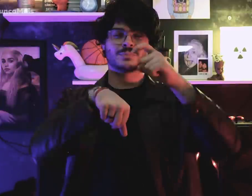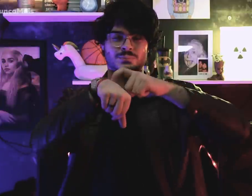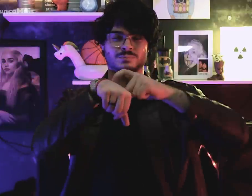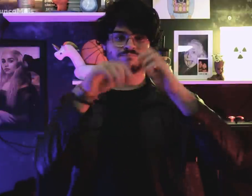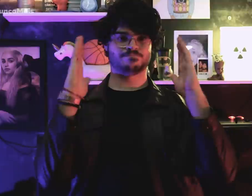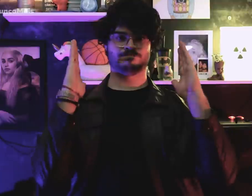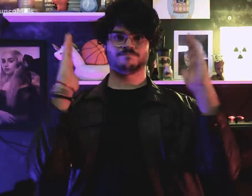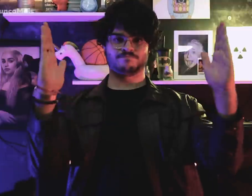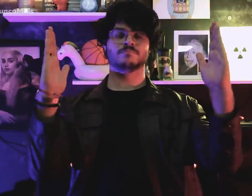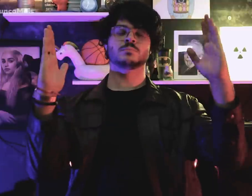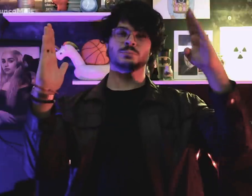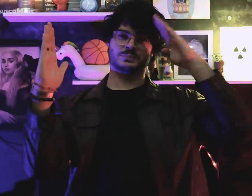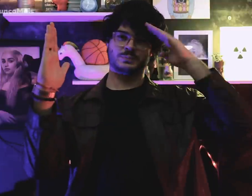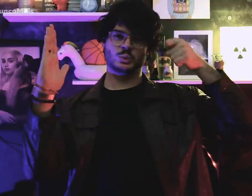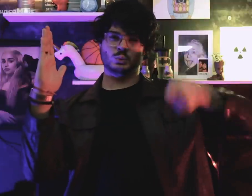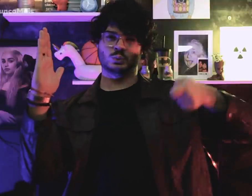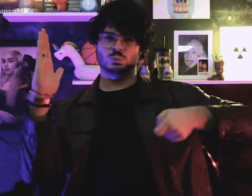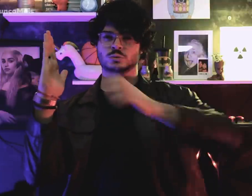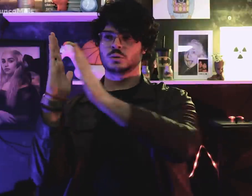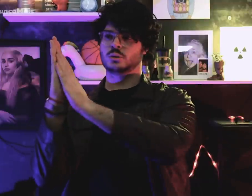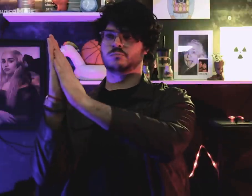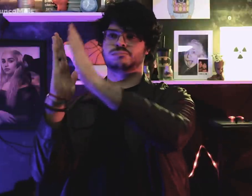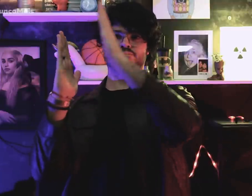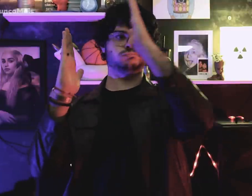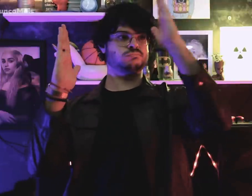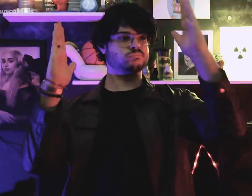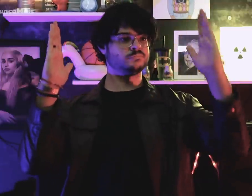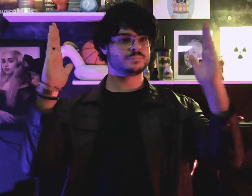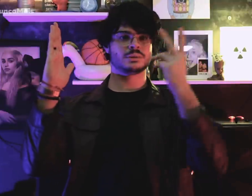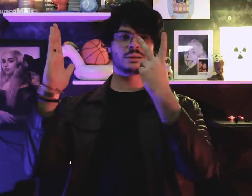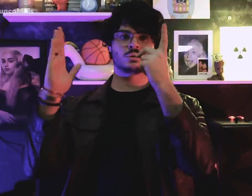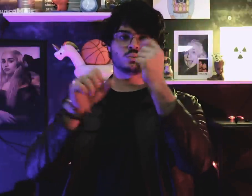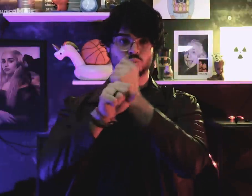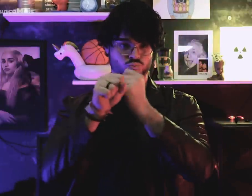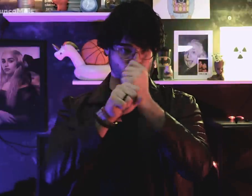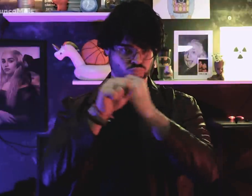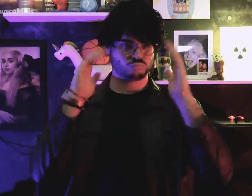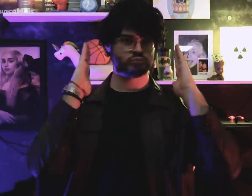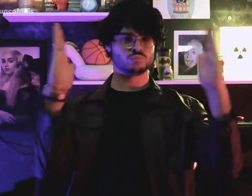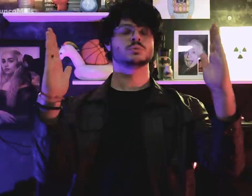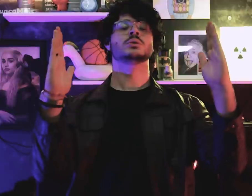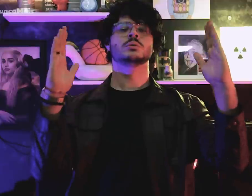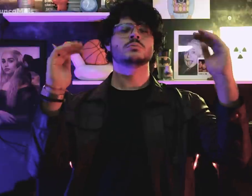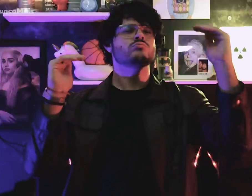But for 21 years military regime